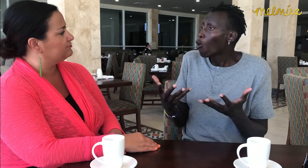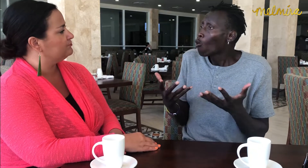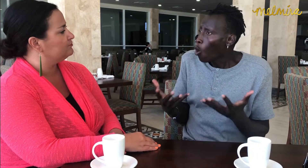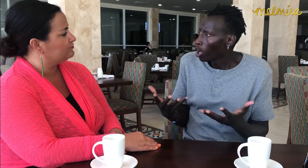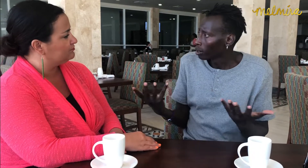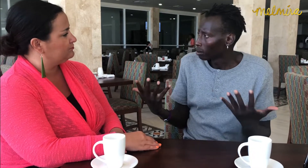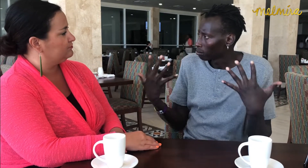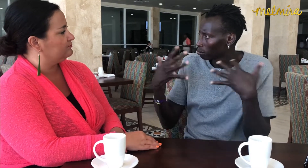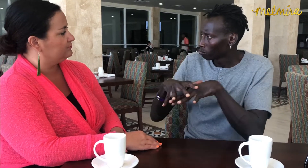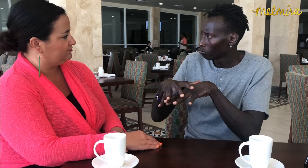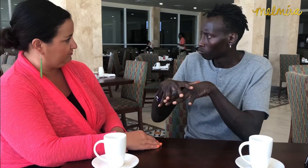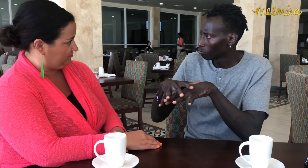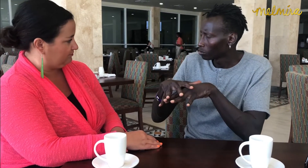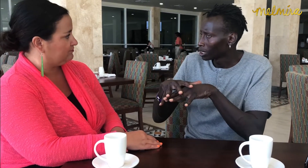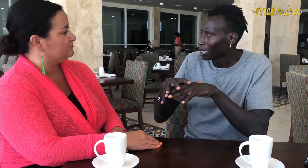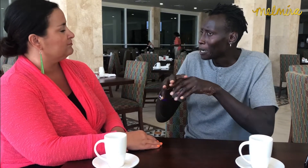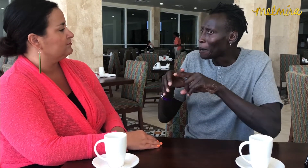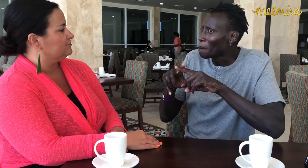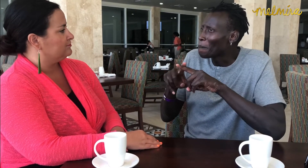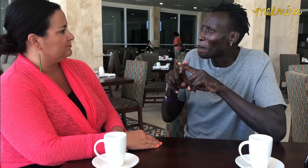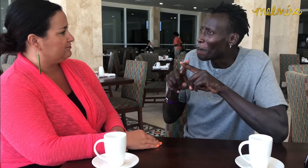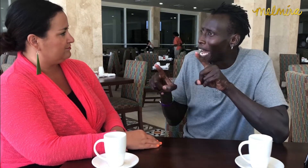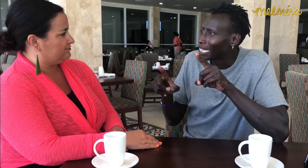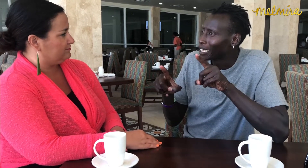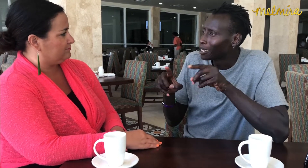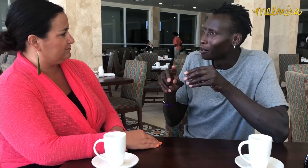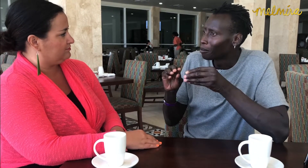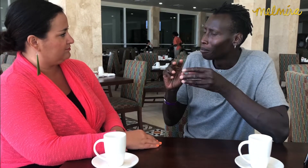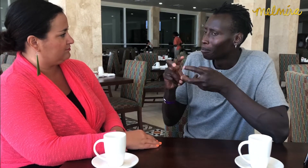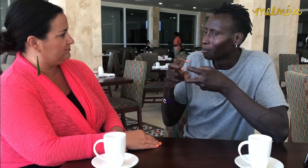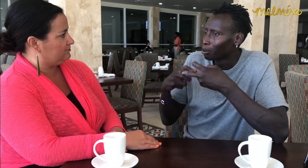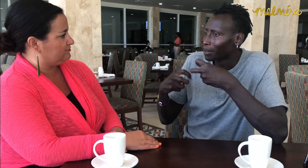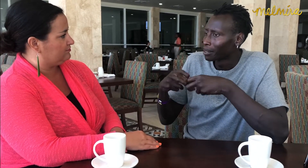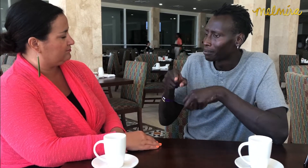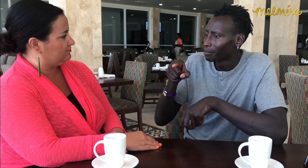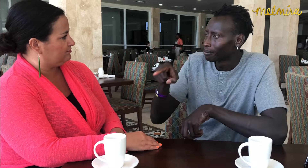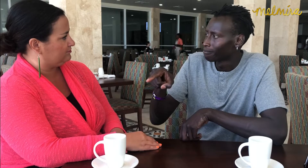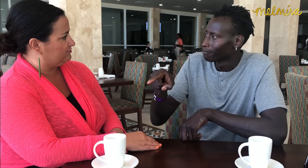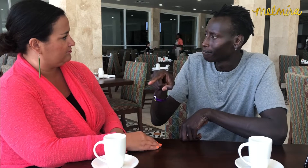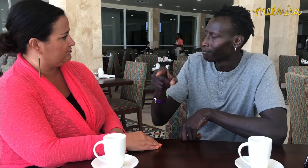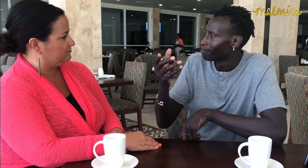They want to assimilate, but one issue that shows up often is